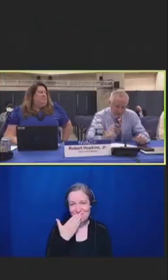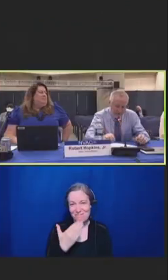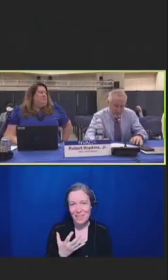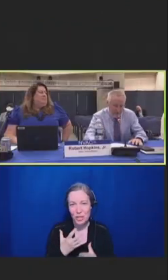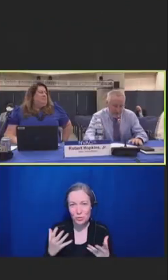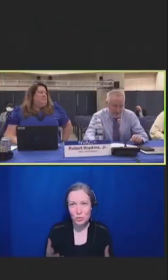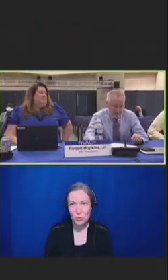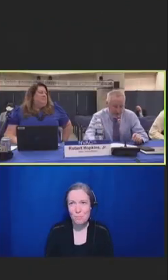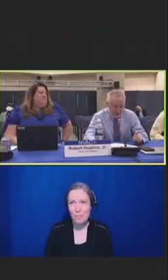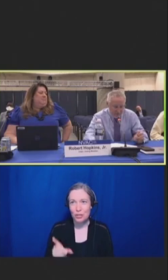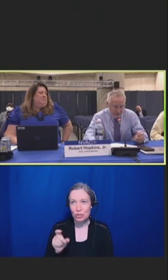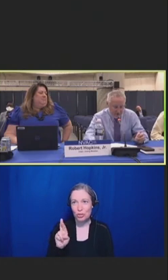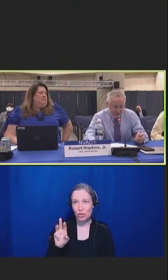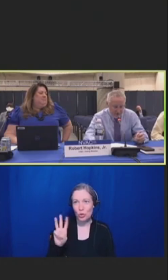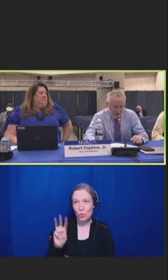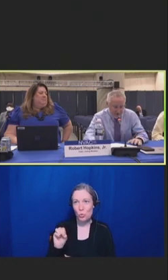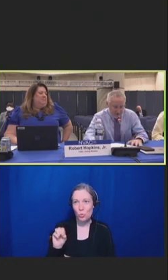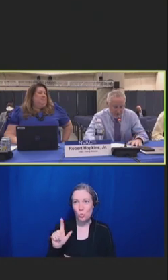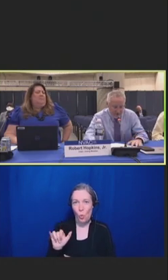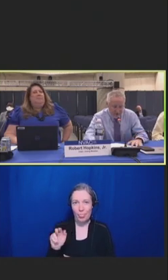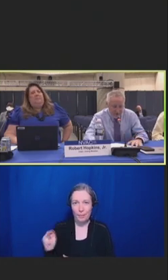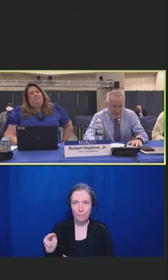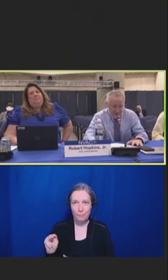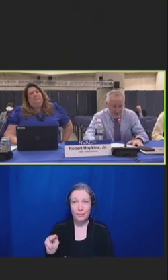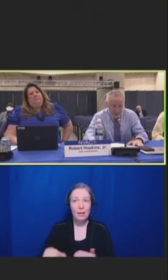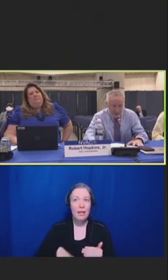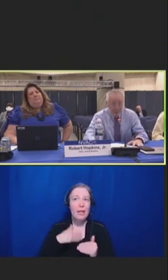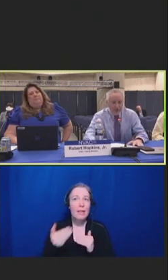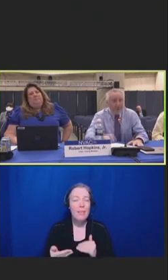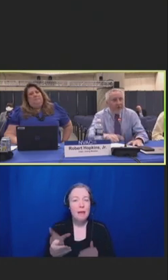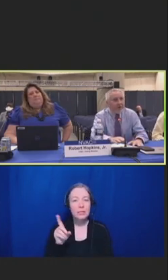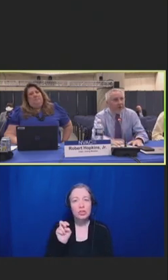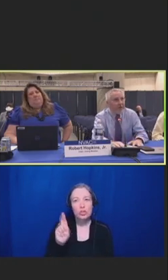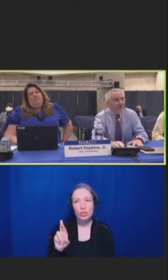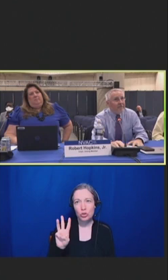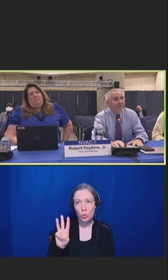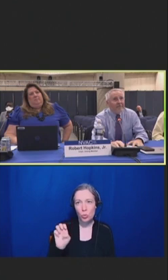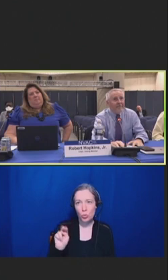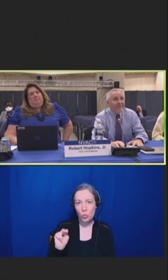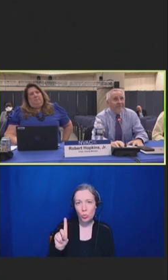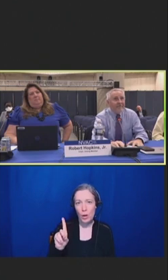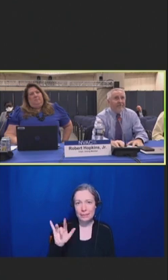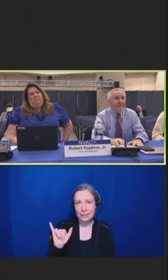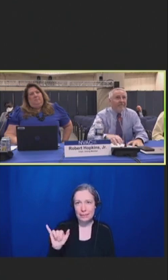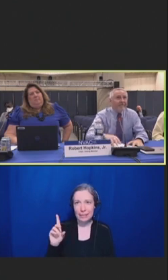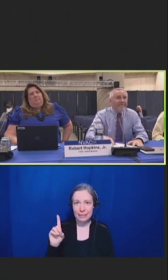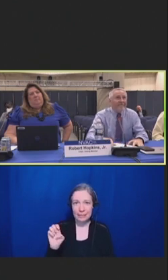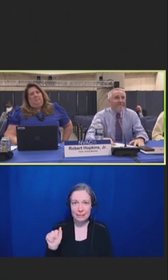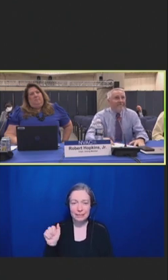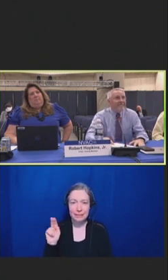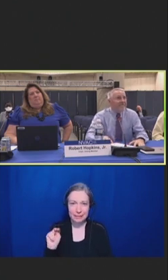Robert Hopkins, Jr.: Thank you very much, Dr. Wolynn. Our next presenter is Dr. Wendy Dean from Moral Injury of Healthcare. Wendy Dean: Thank you so much.